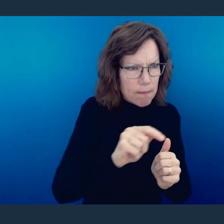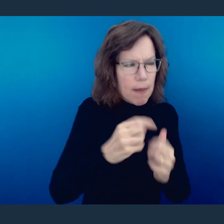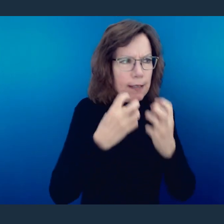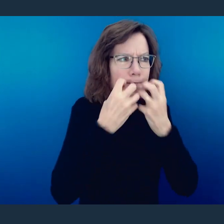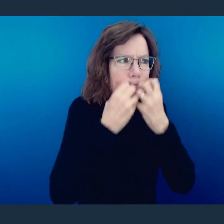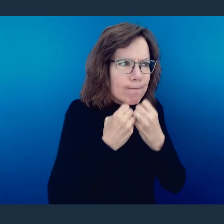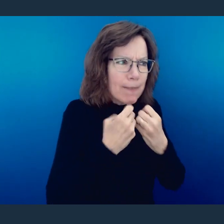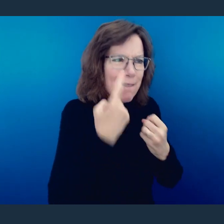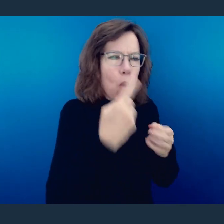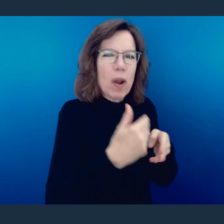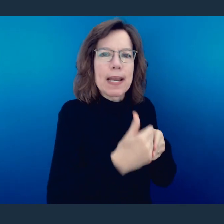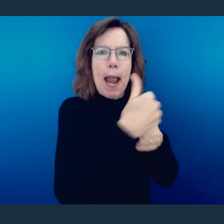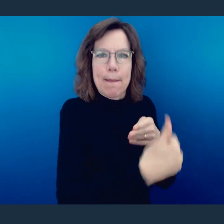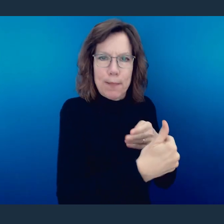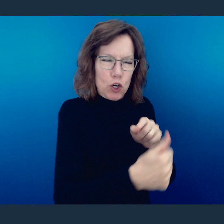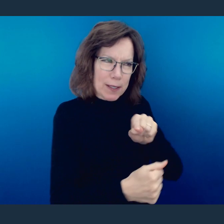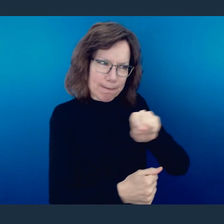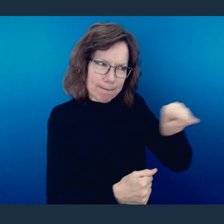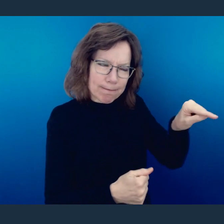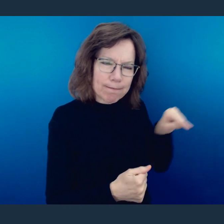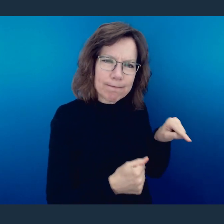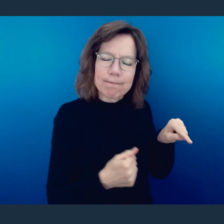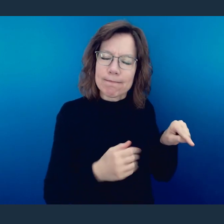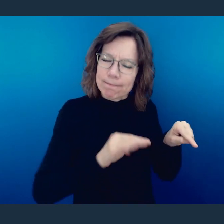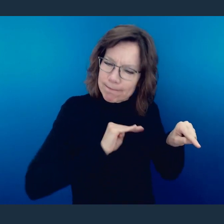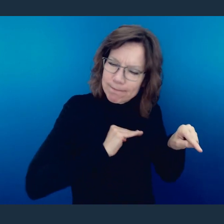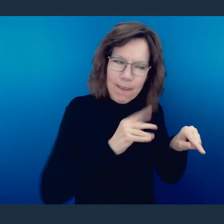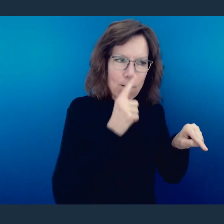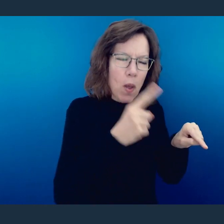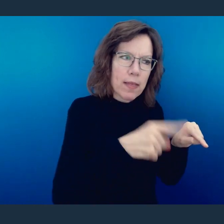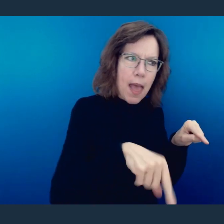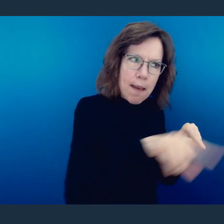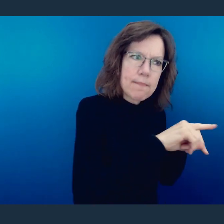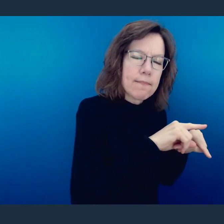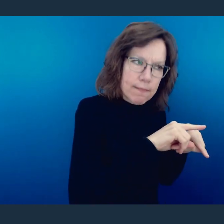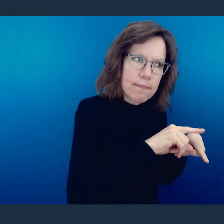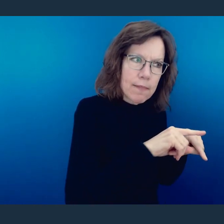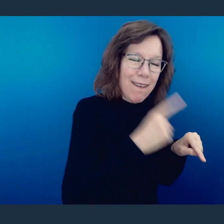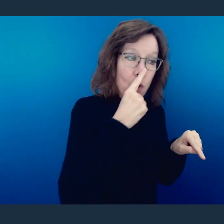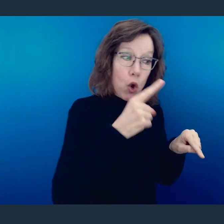please his neighbor," the same word used in the first. "Let each of us please his neighbor